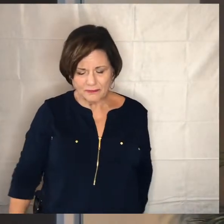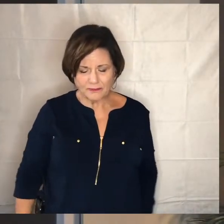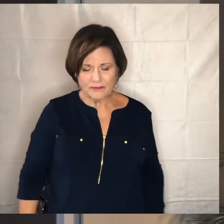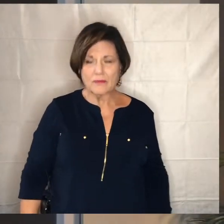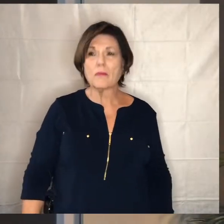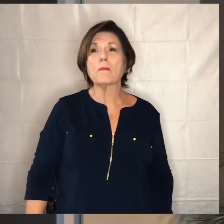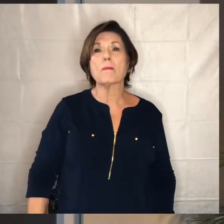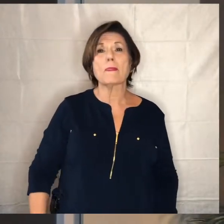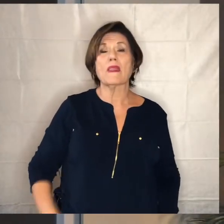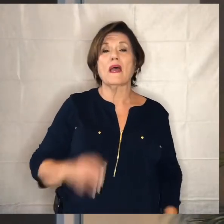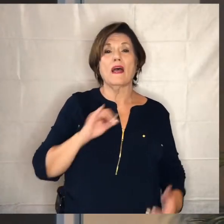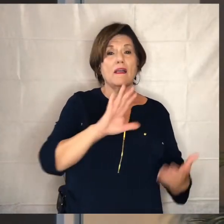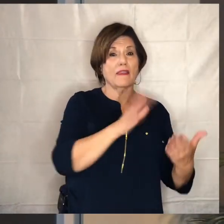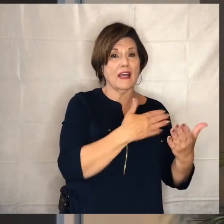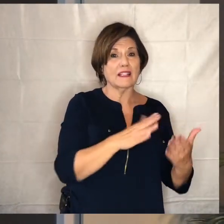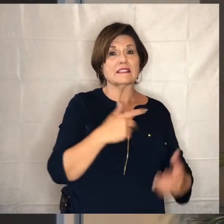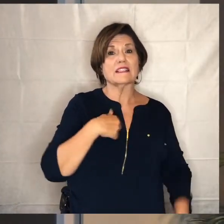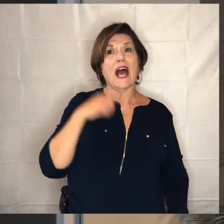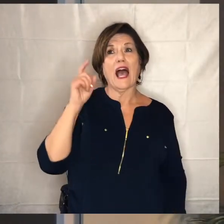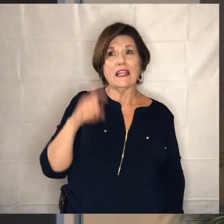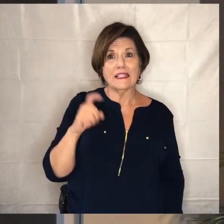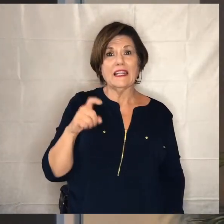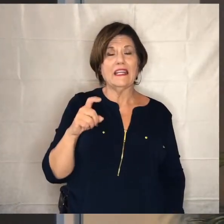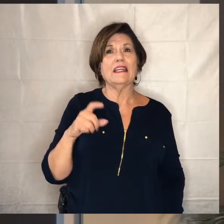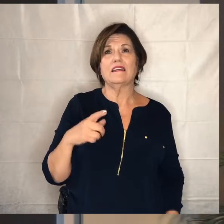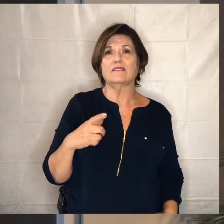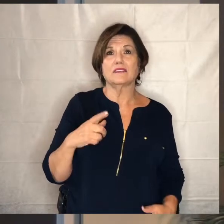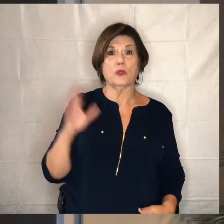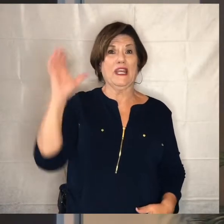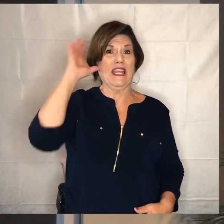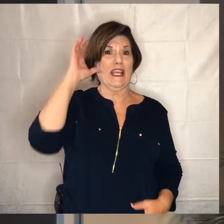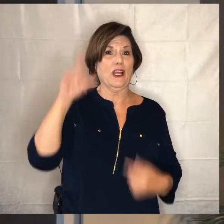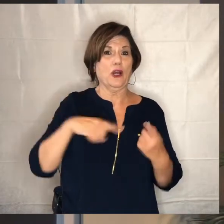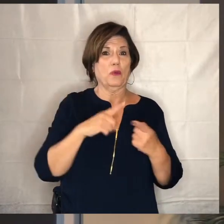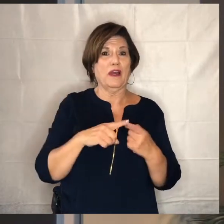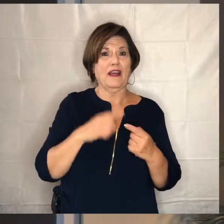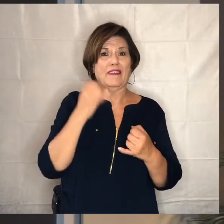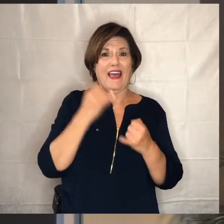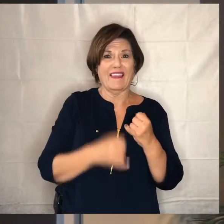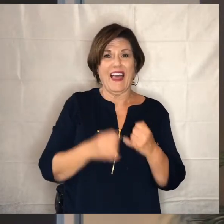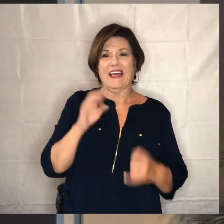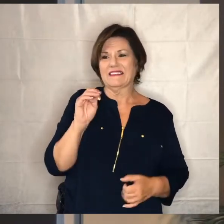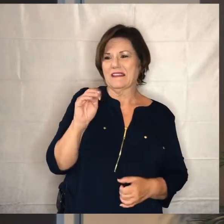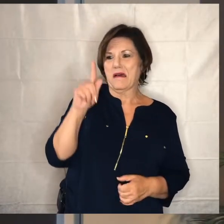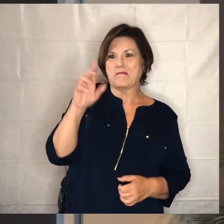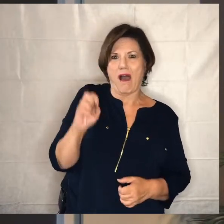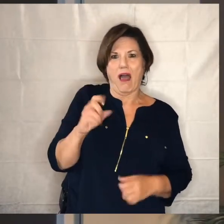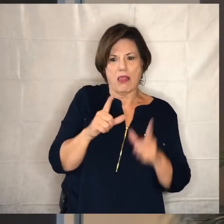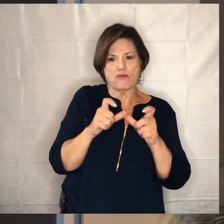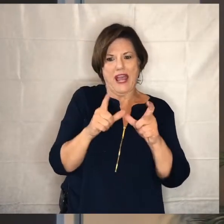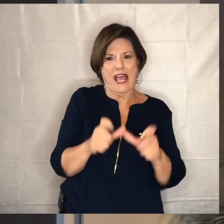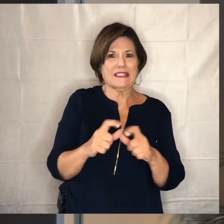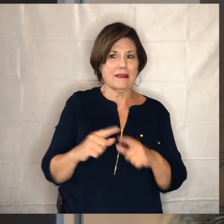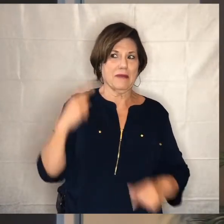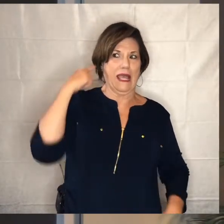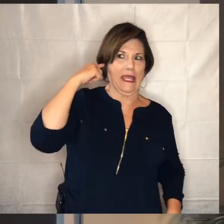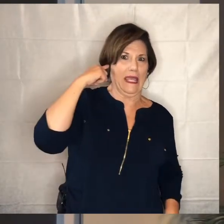it's the song i think i need to have playing when i'm trying to get to that last mile of the race just to have that in my ears and have me pushing me